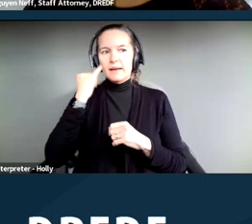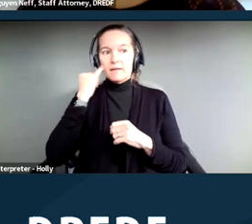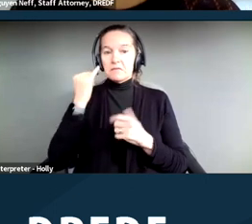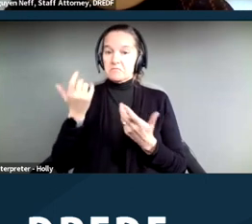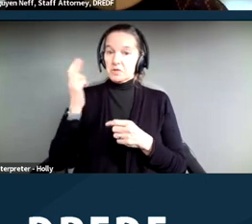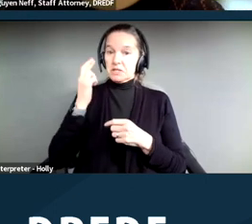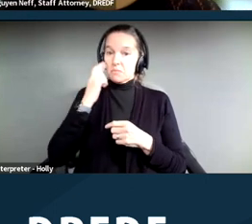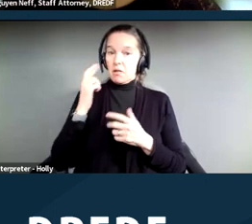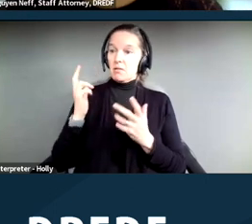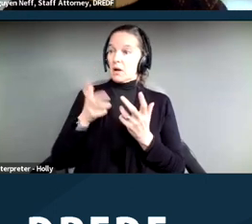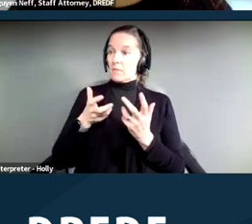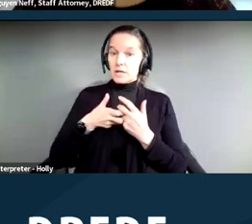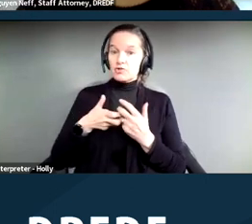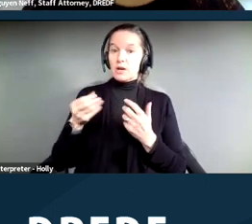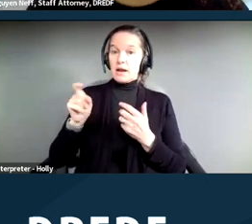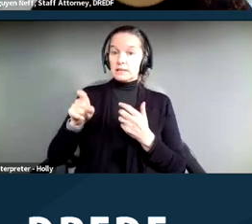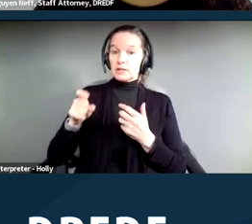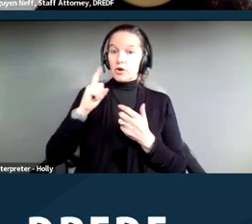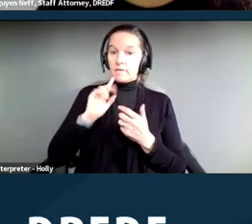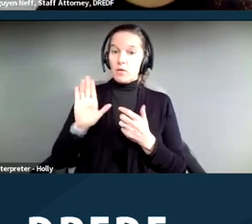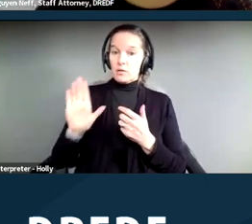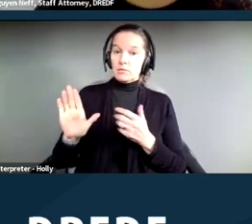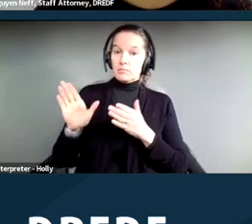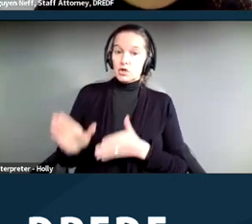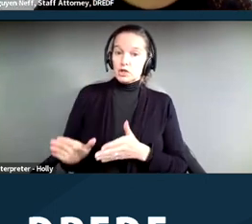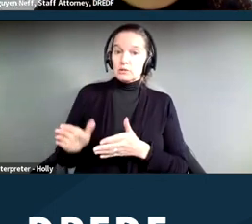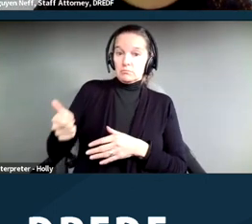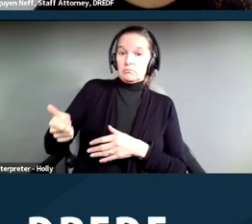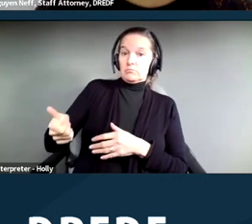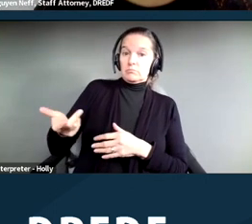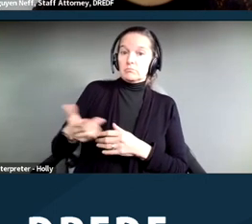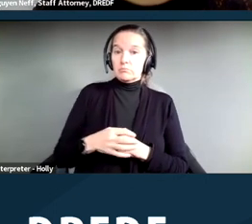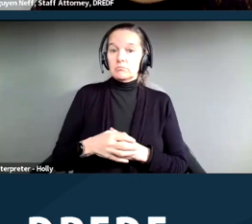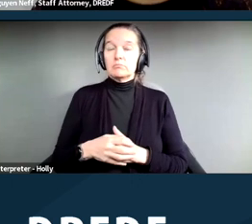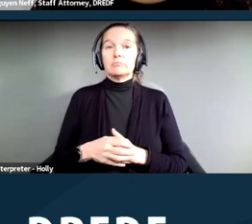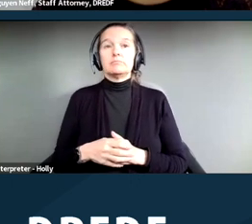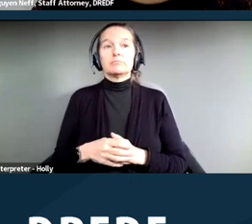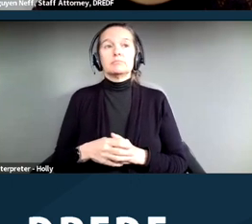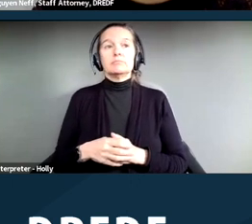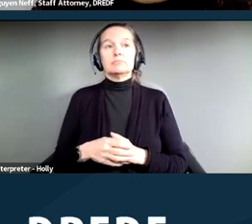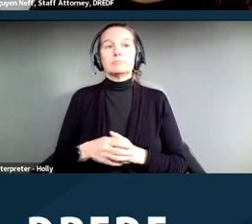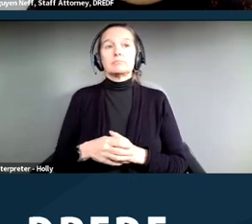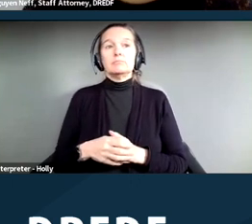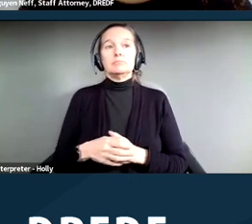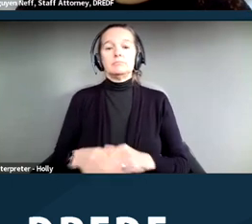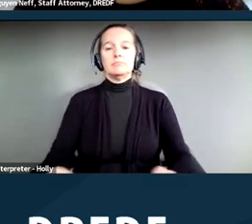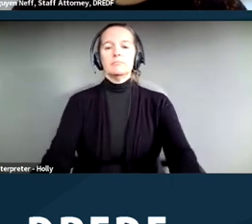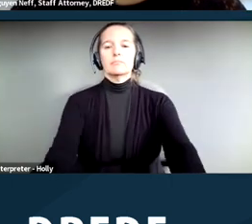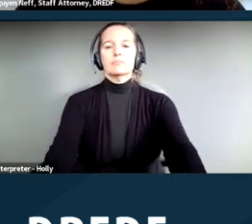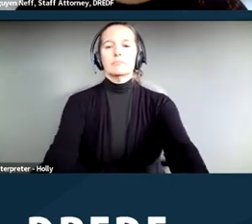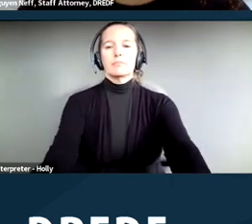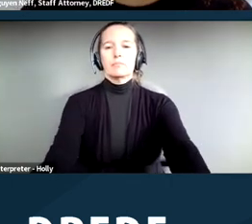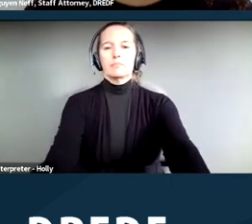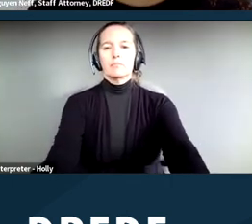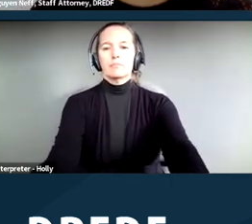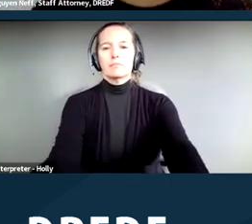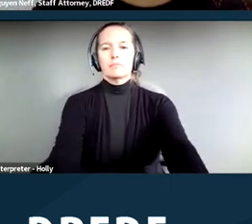and necessary for the person's disability. So one question that kind of comes up in